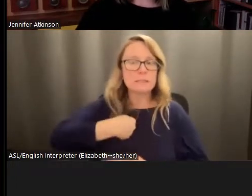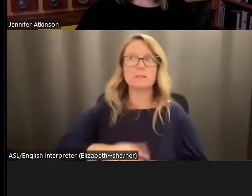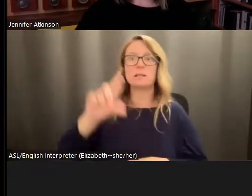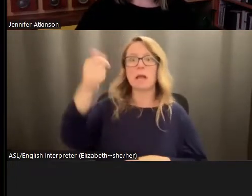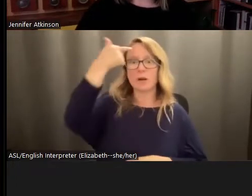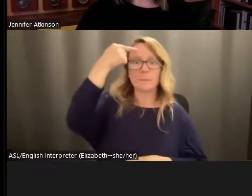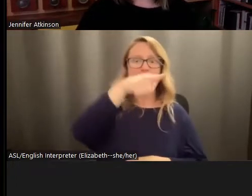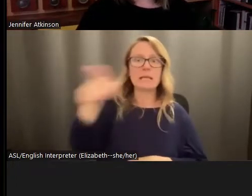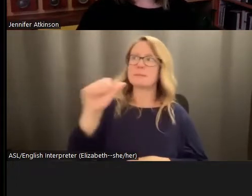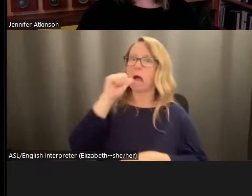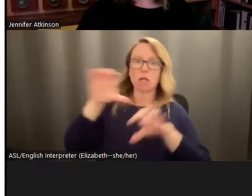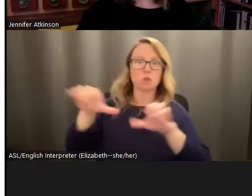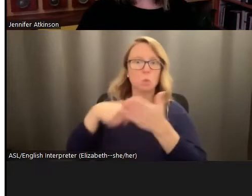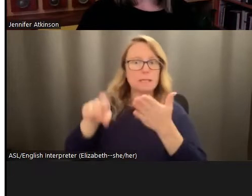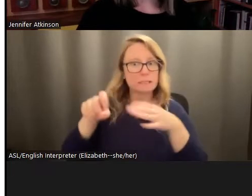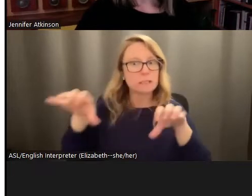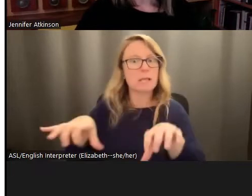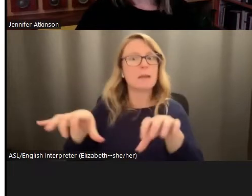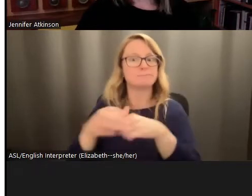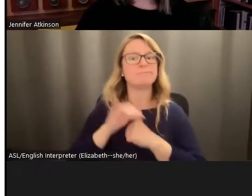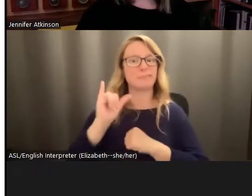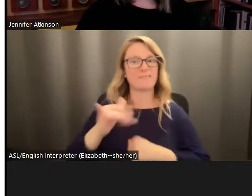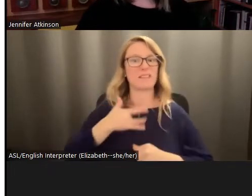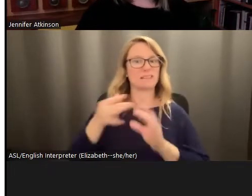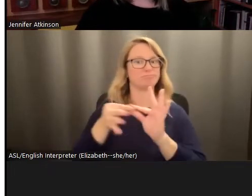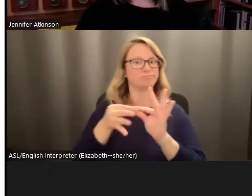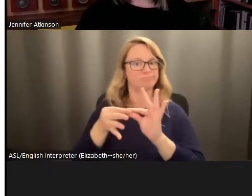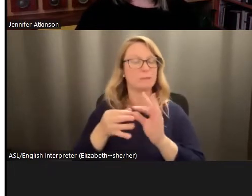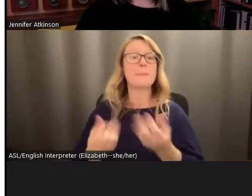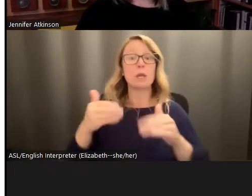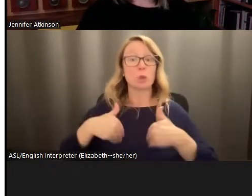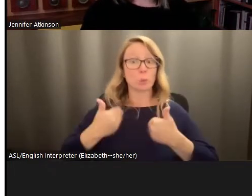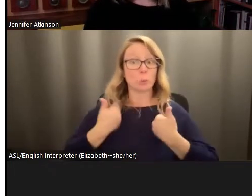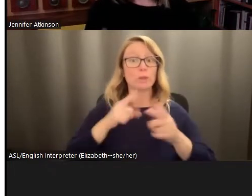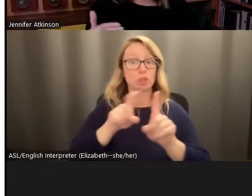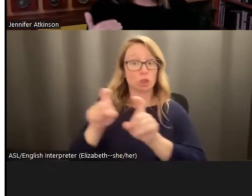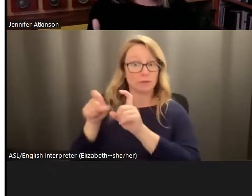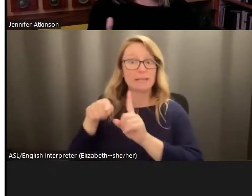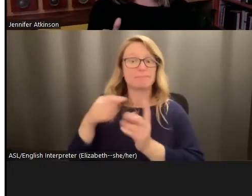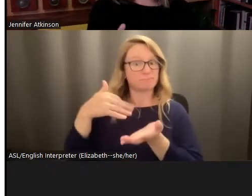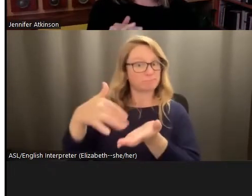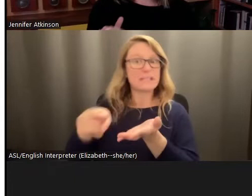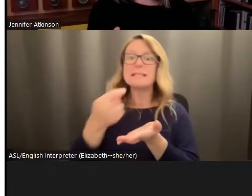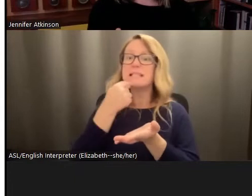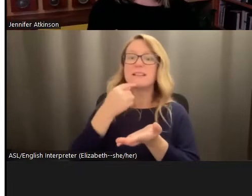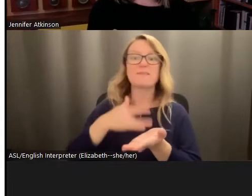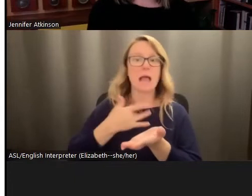what needs to be done. So many of the youth started in that study said they felt that they could deal with the climate